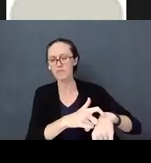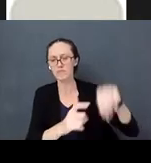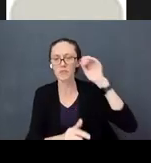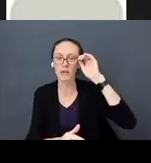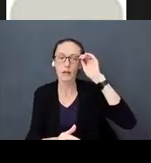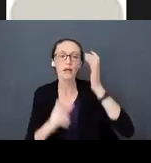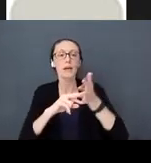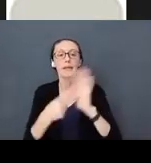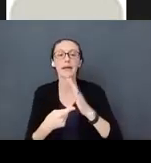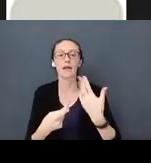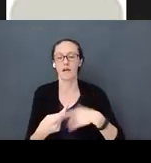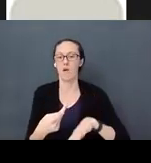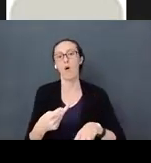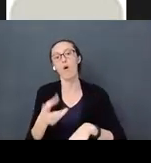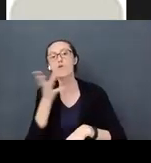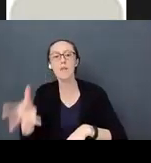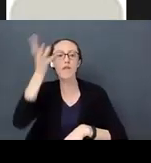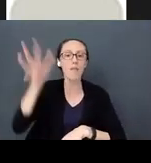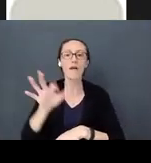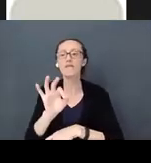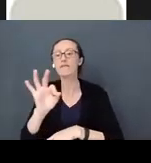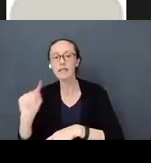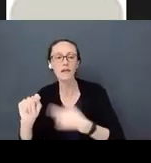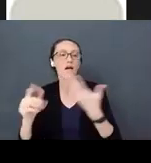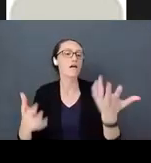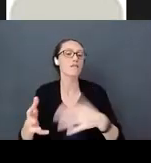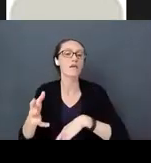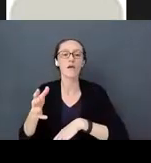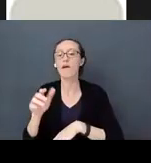zoom with grandma and grandpa or facetime with aunts and uncles and have a few minutes on a